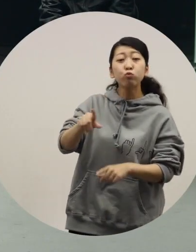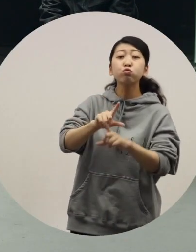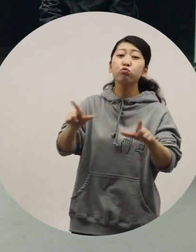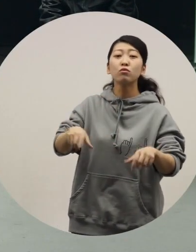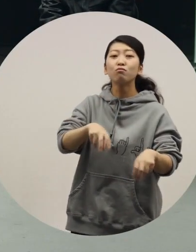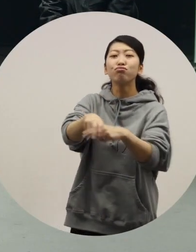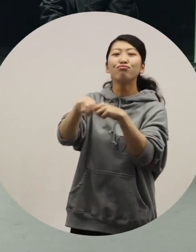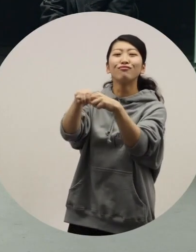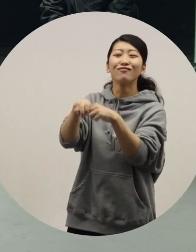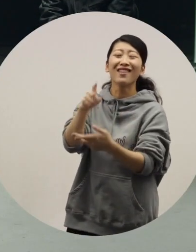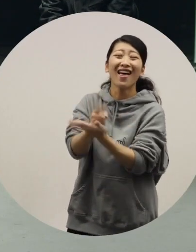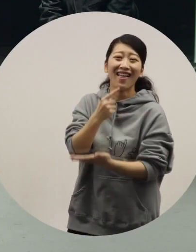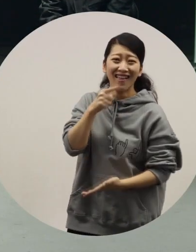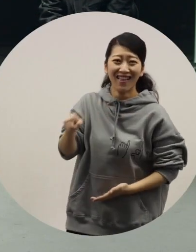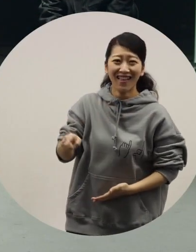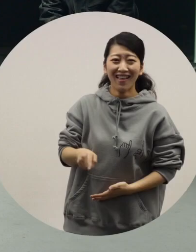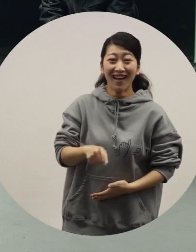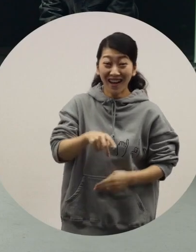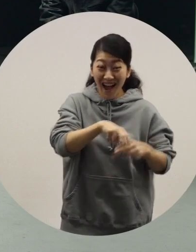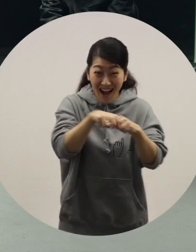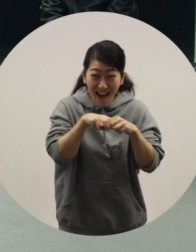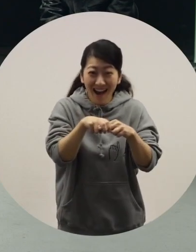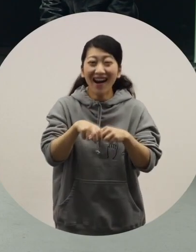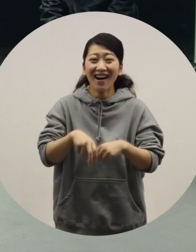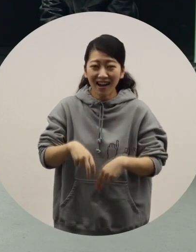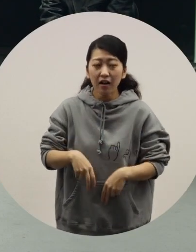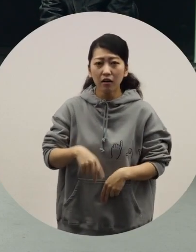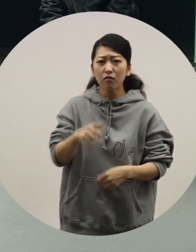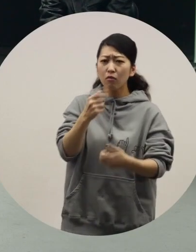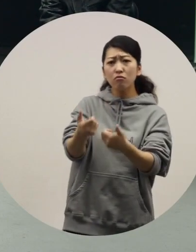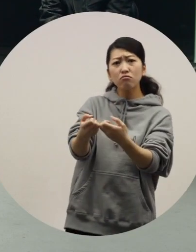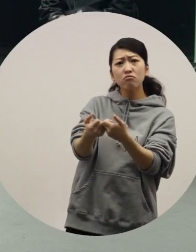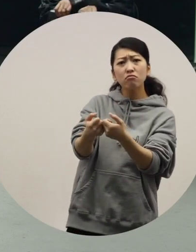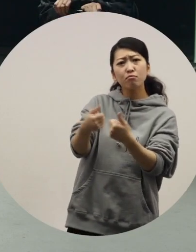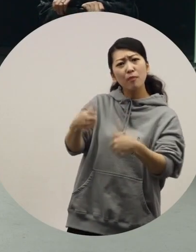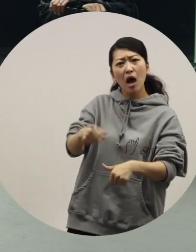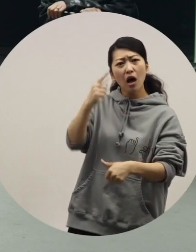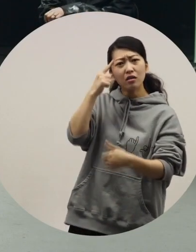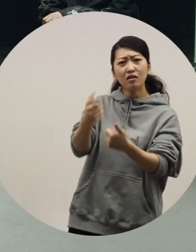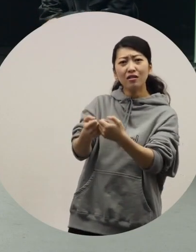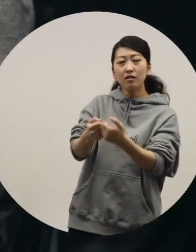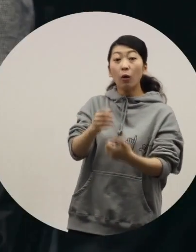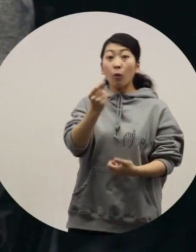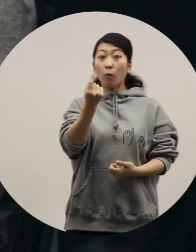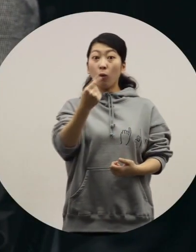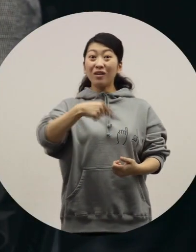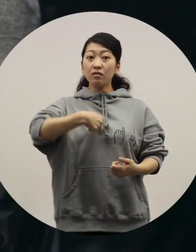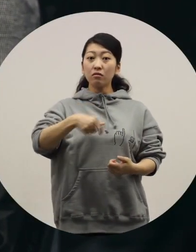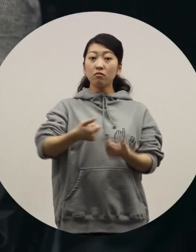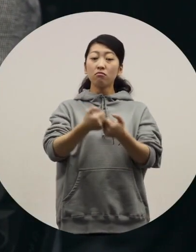[Toriyama] Haha. [Ochiai] Chairs that move a lot. -[Toriyama] Right. [Ochiai] I also think of them as radio-controlled cars that move efficiently. [Toriyama] That's right. They can be operated by remote control.